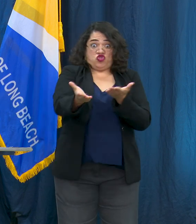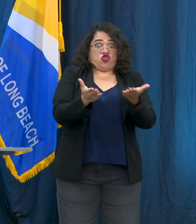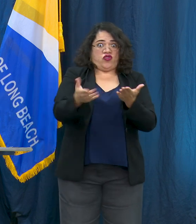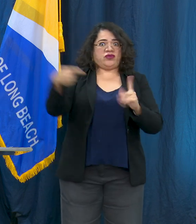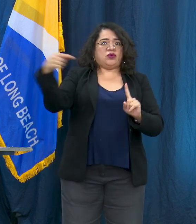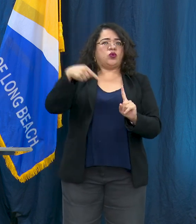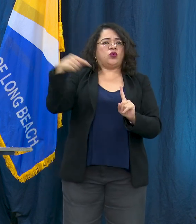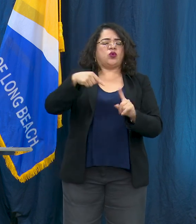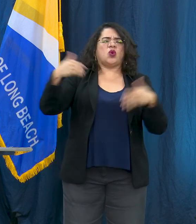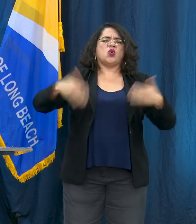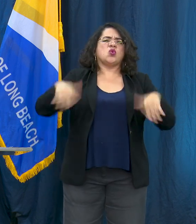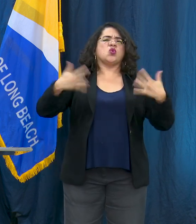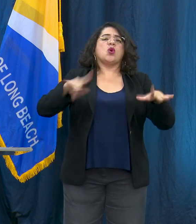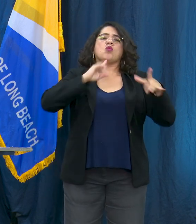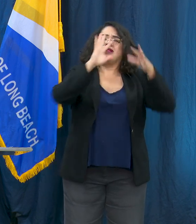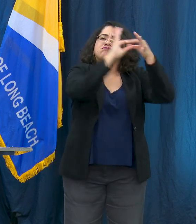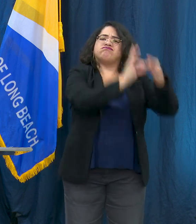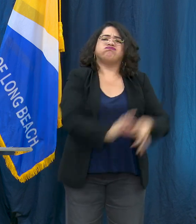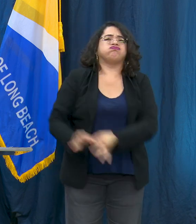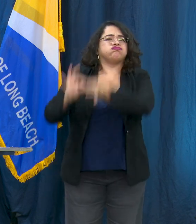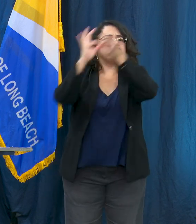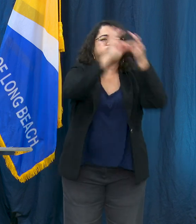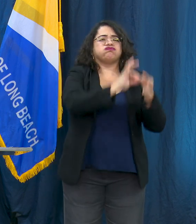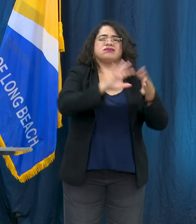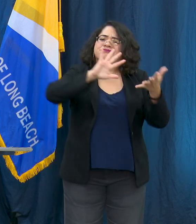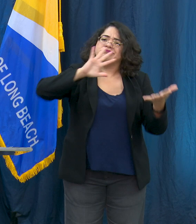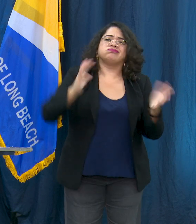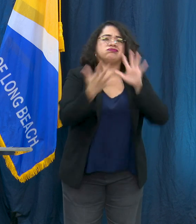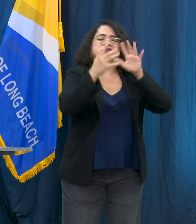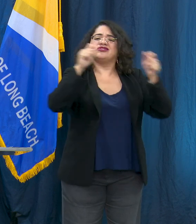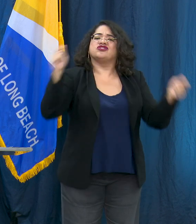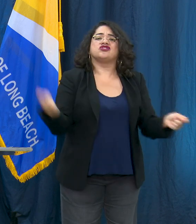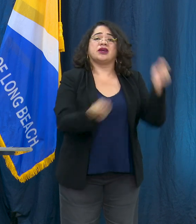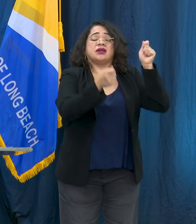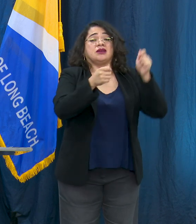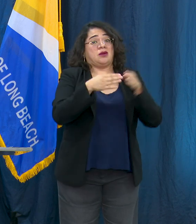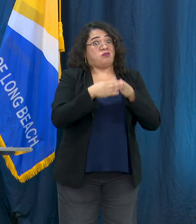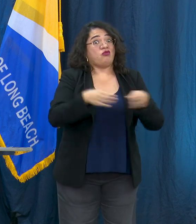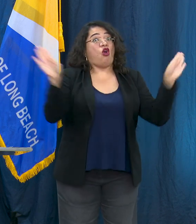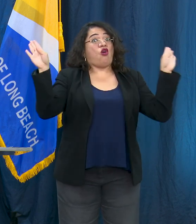many pieces and it really will be just a really broad spectrum of work and